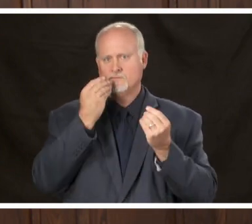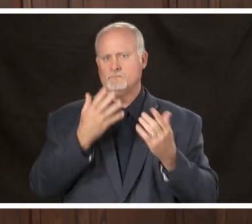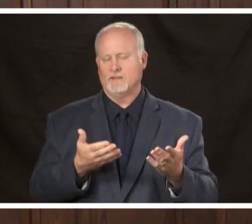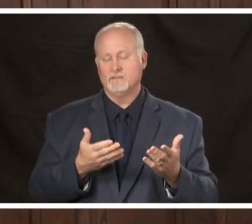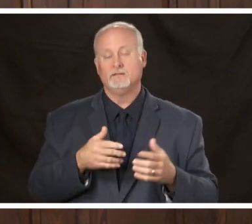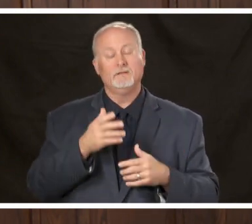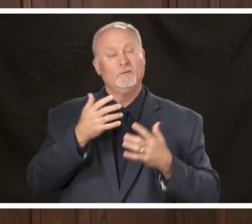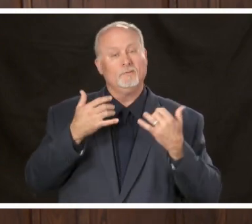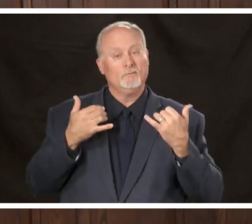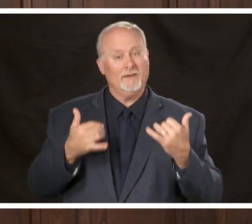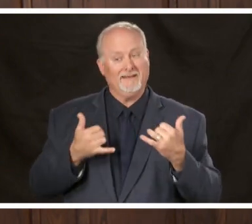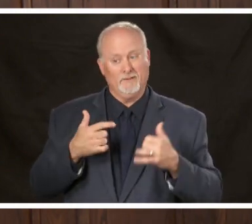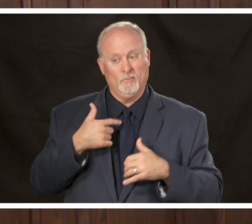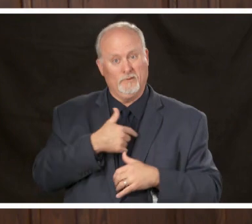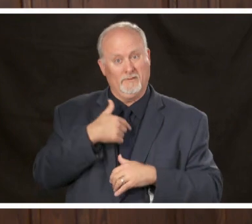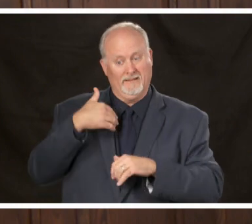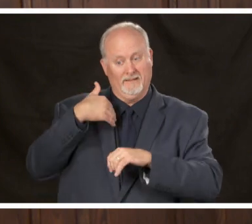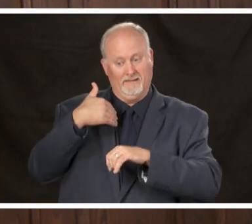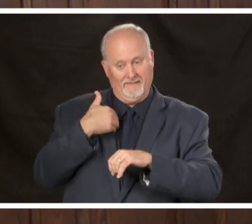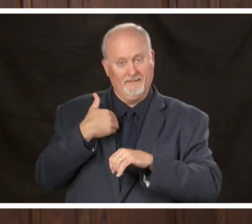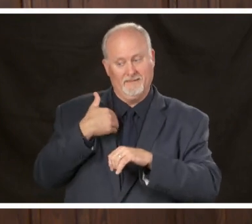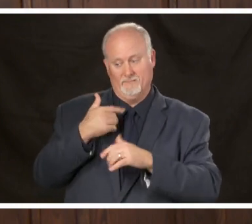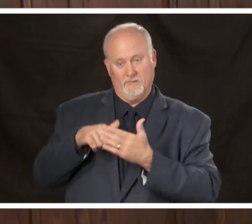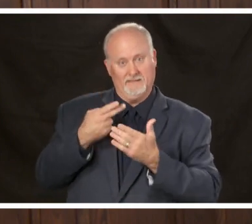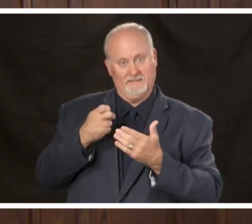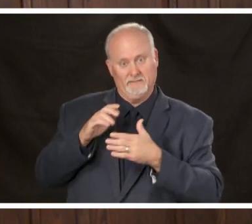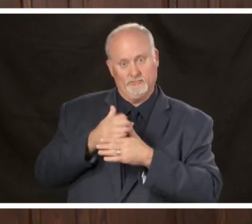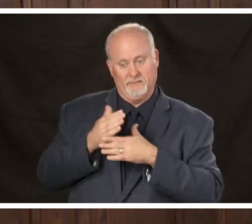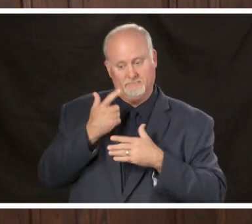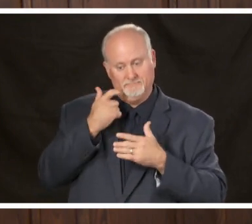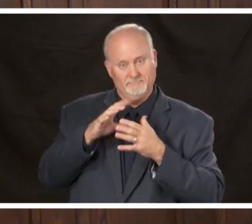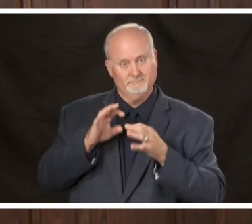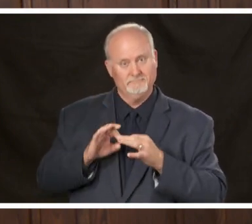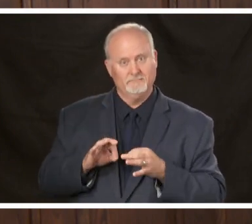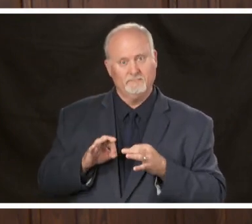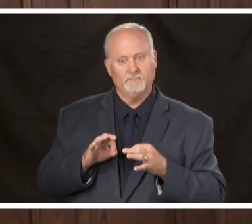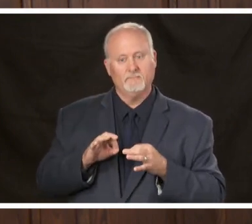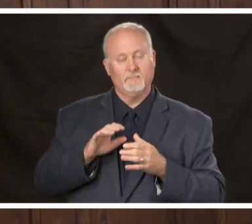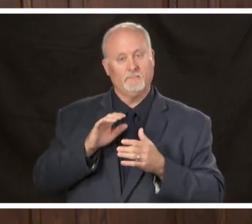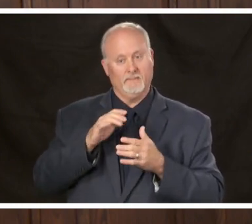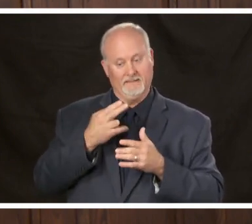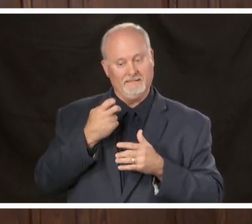currently have based on what he's shared briefly with is that it currently